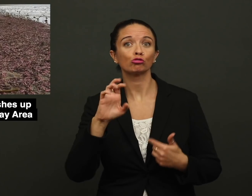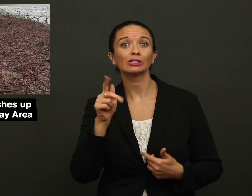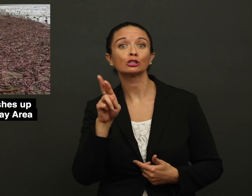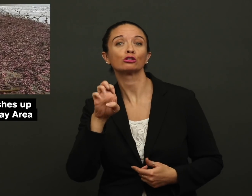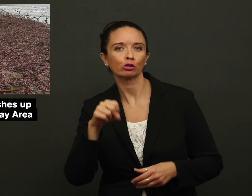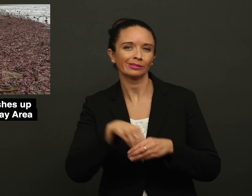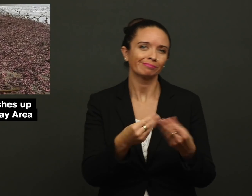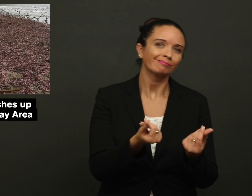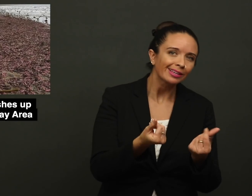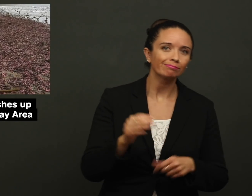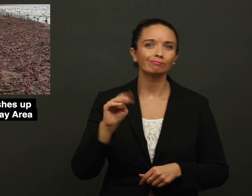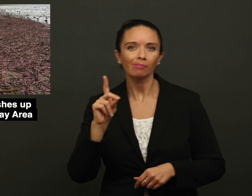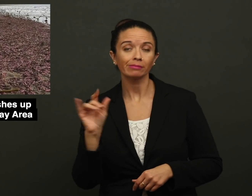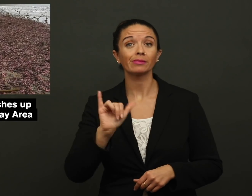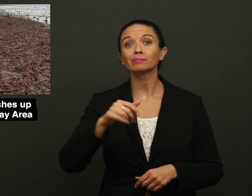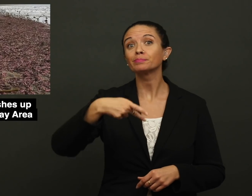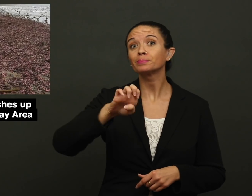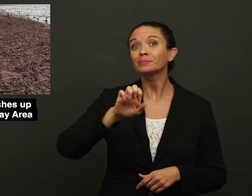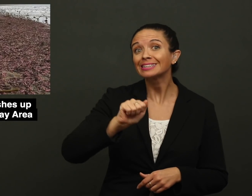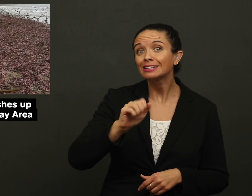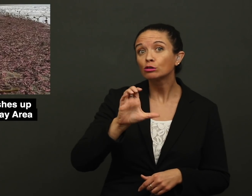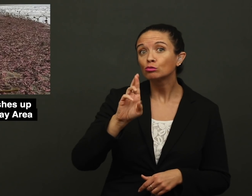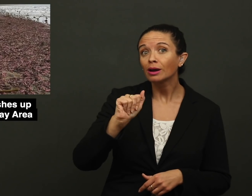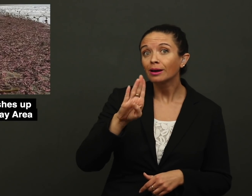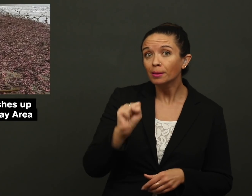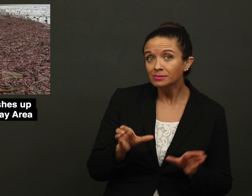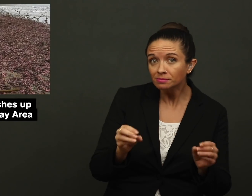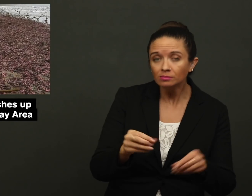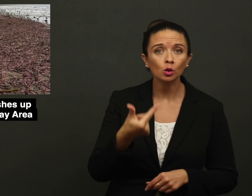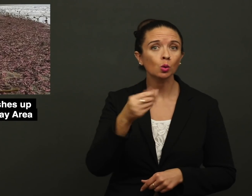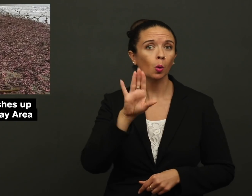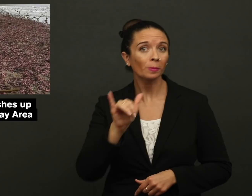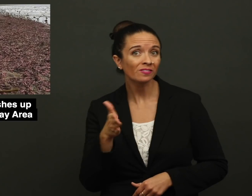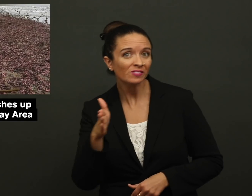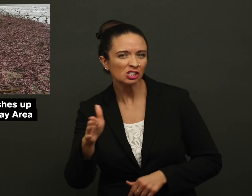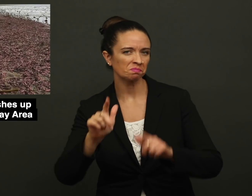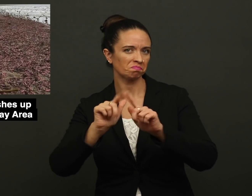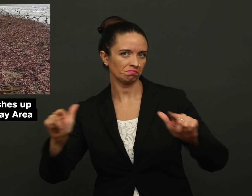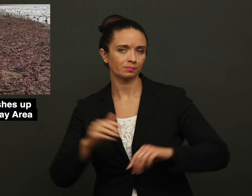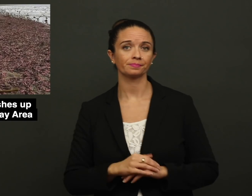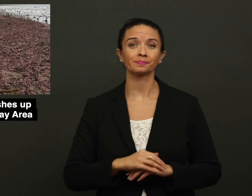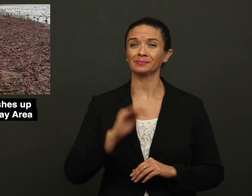creatures in the mud/sand like pea crabs, goby fish, etc.